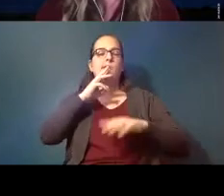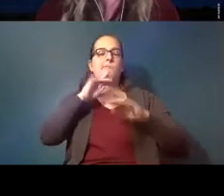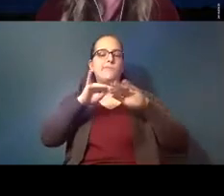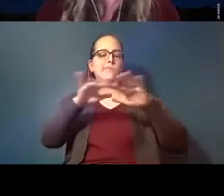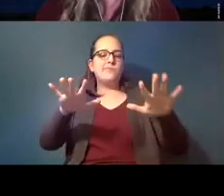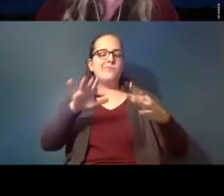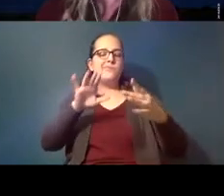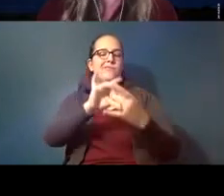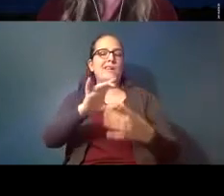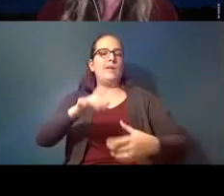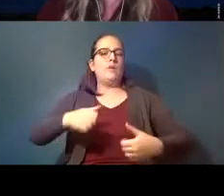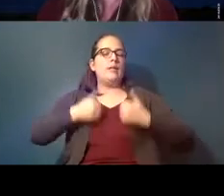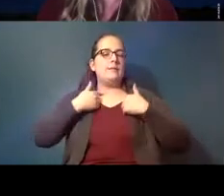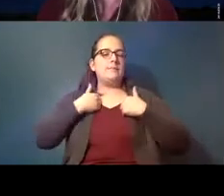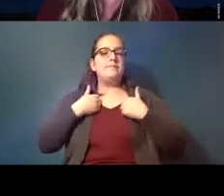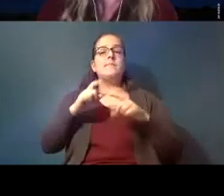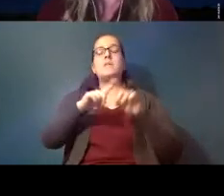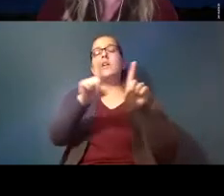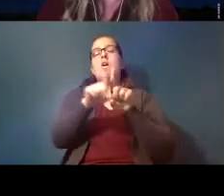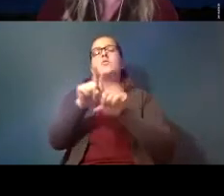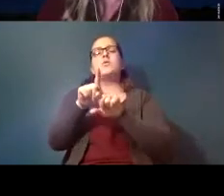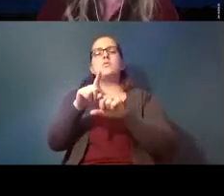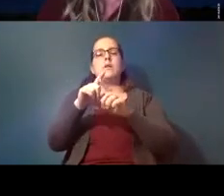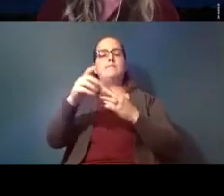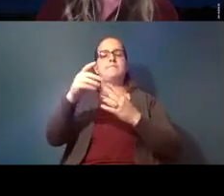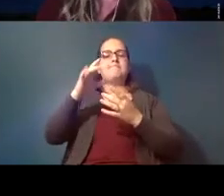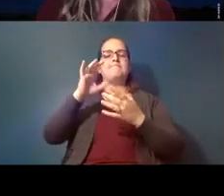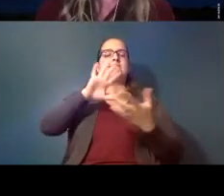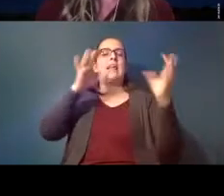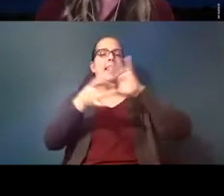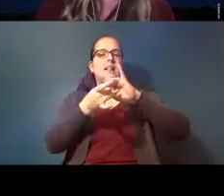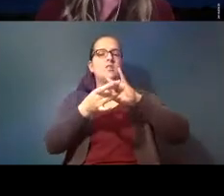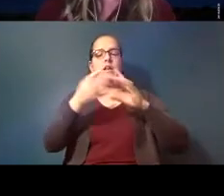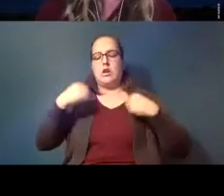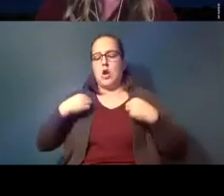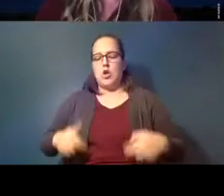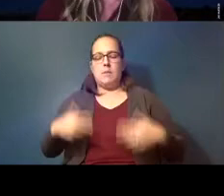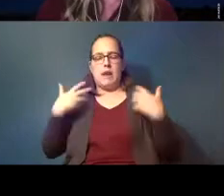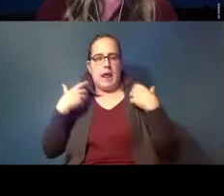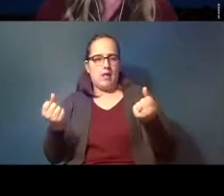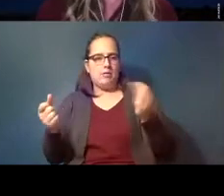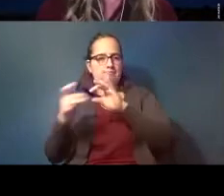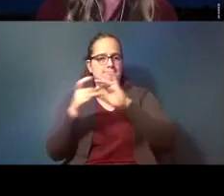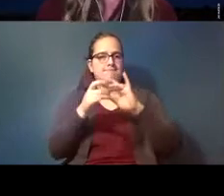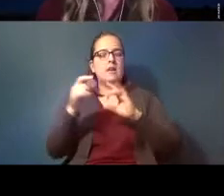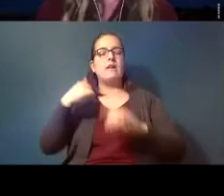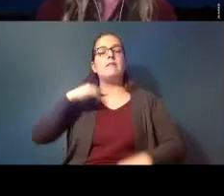between ecological and human health she has a phd in toxicology and pharmacology